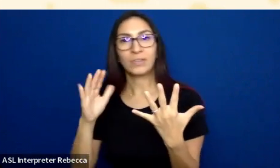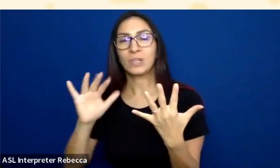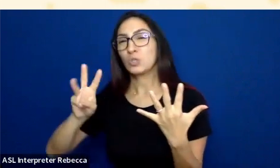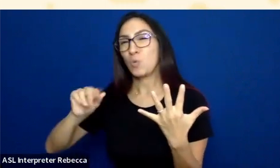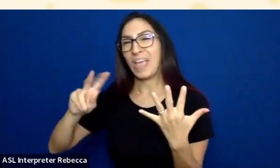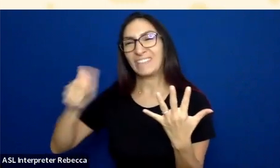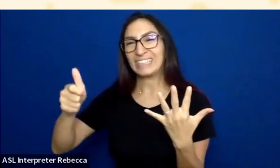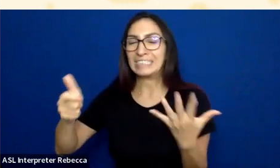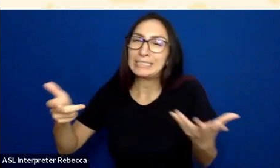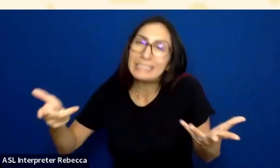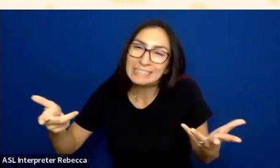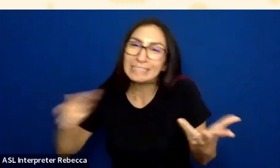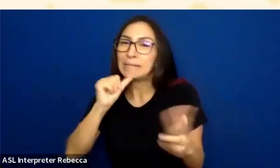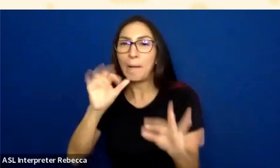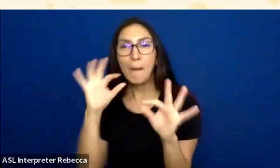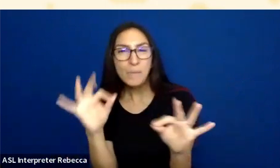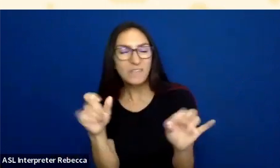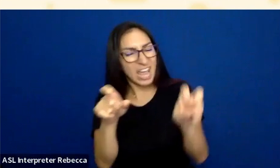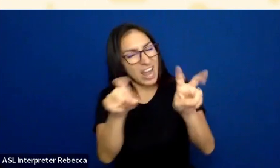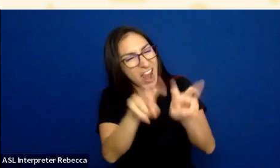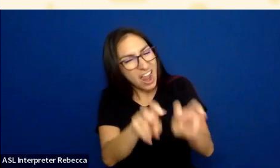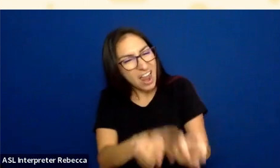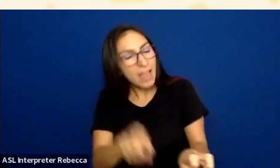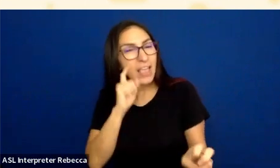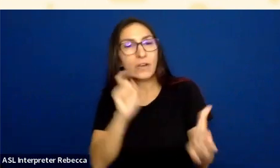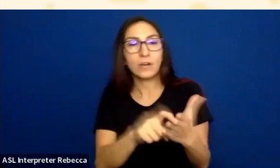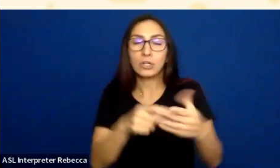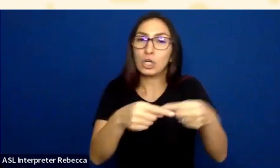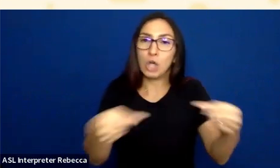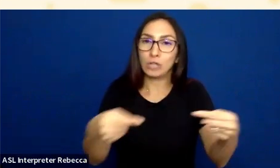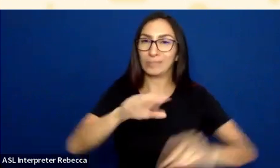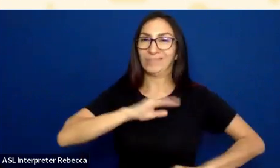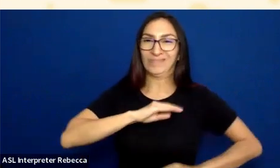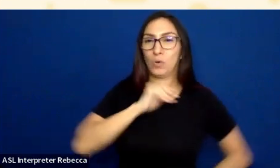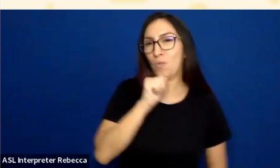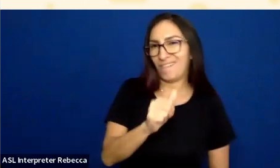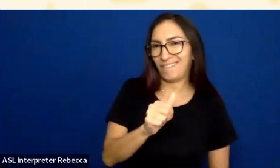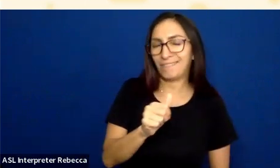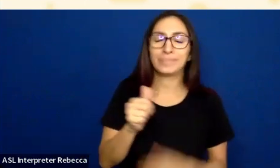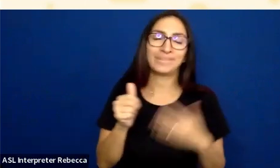And so then we will talk about some other ways to test contrast, but those are those first couple of checks.